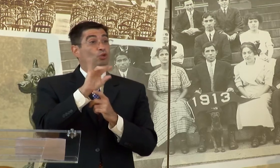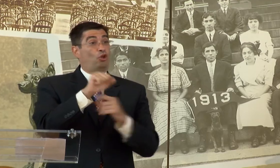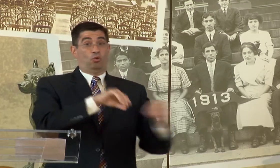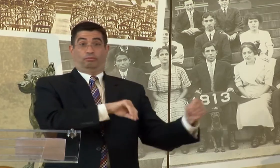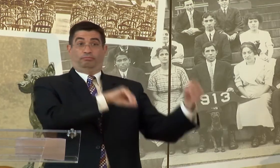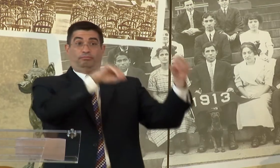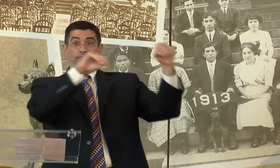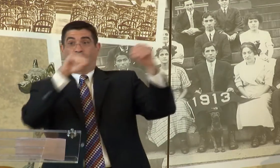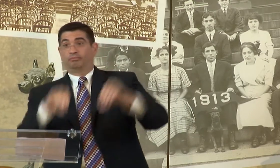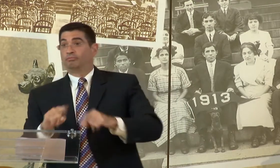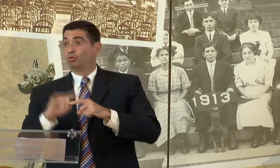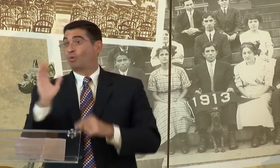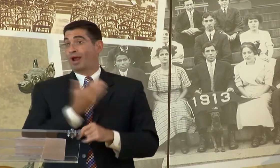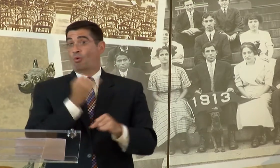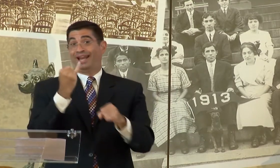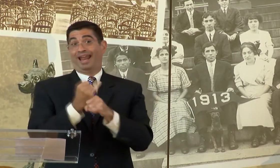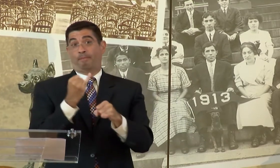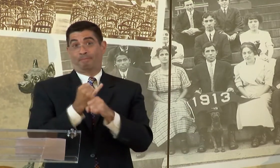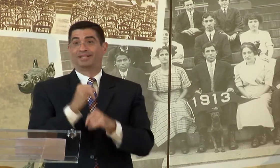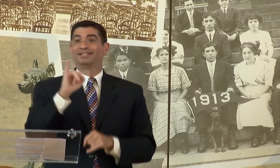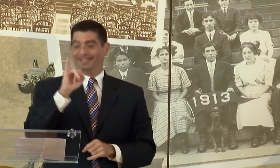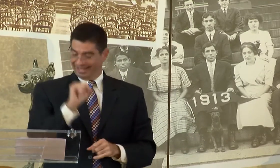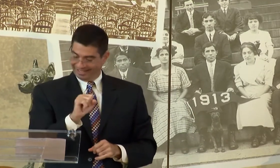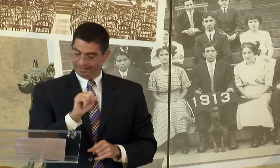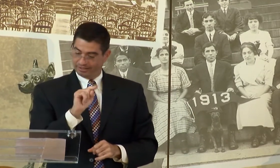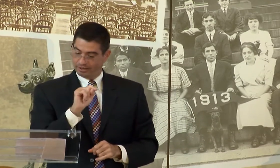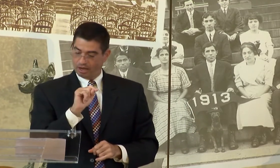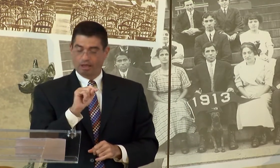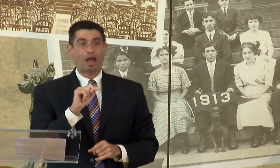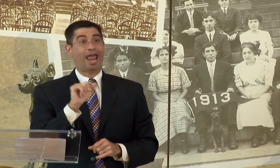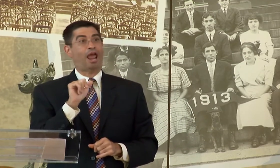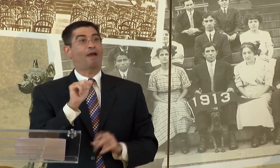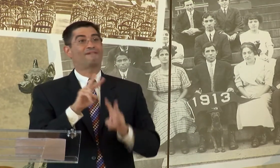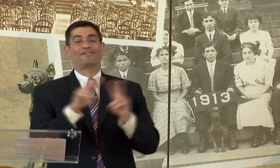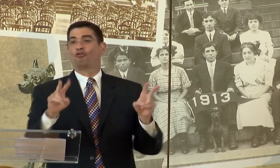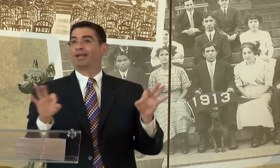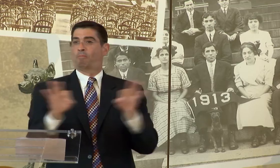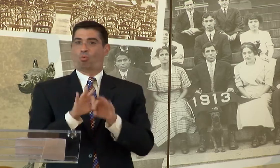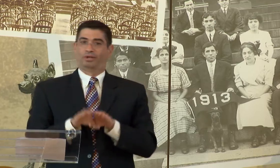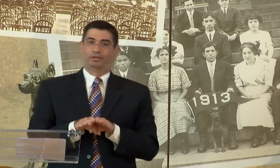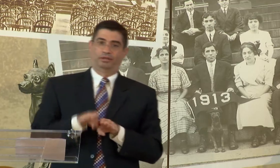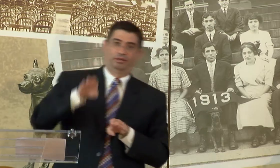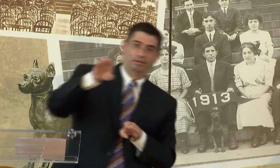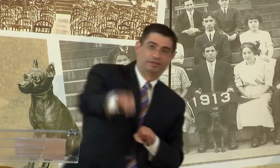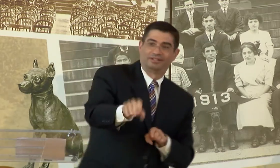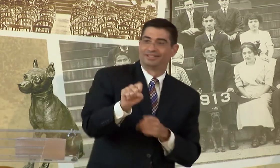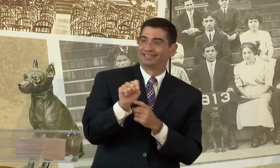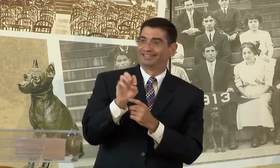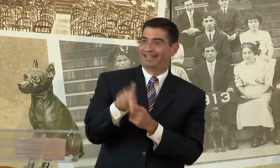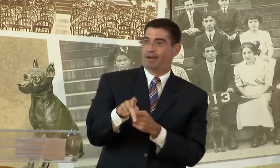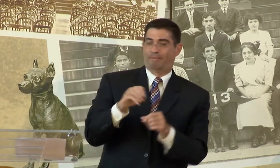PIGMENTAL STUDIOS MOVED HERE TO OUR CAMPUS IS A VERY IMPORTANT